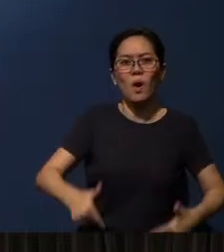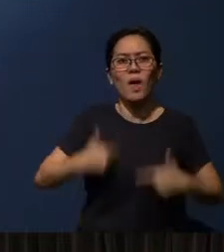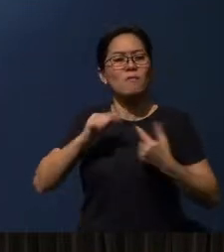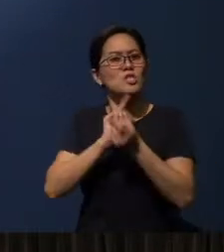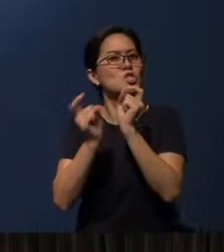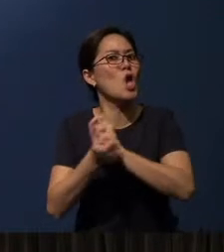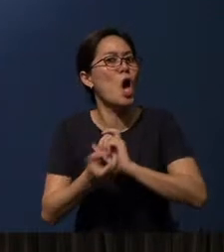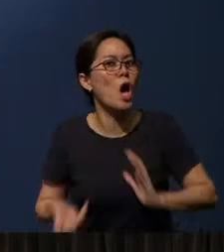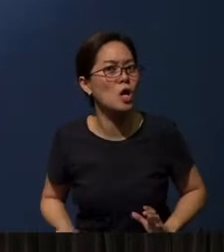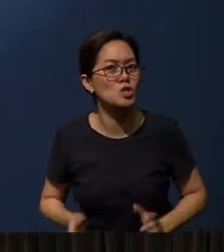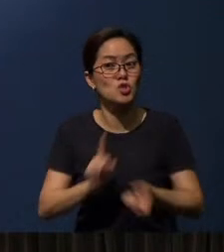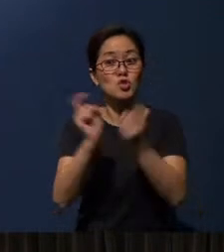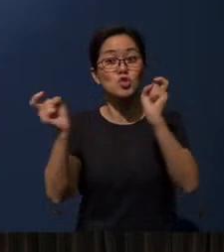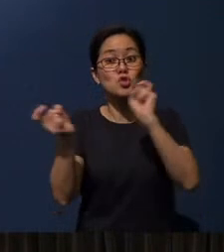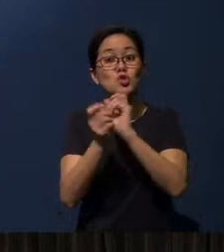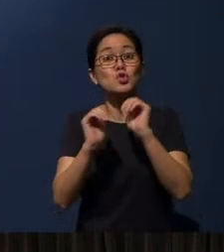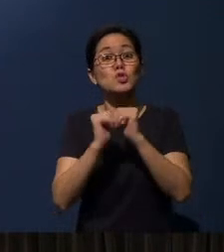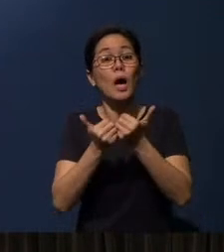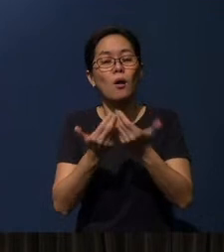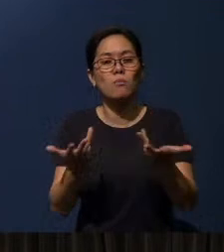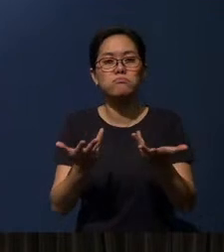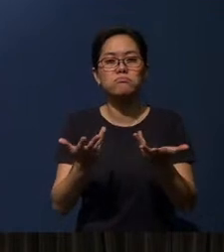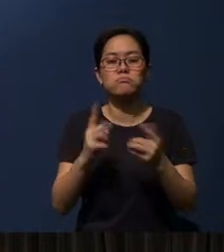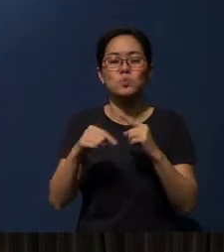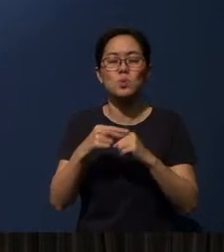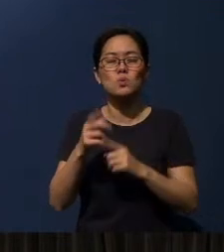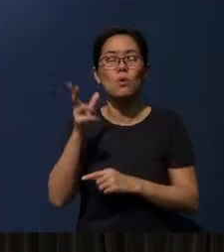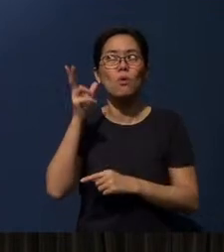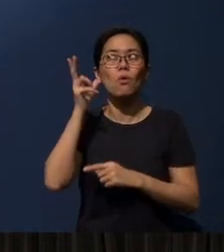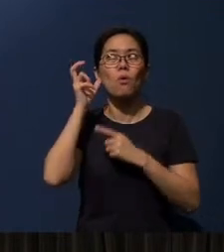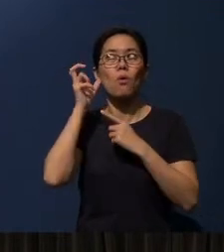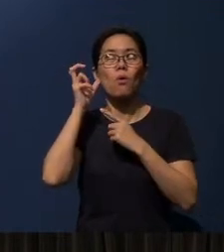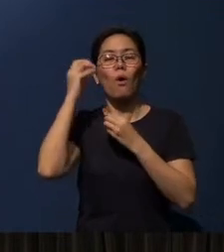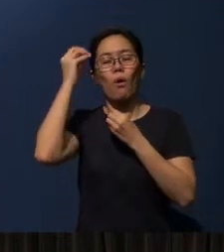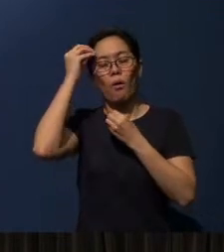And that change comes about when you begin to hear and obey and water